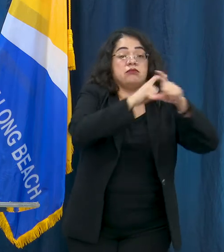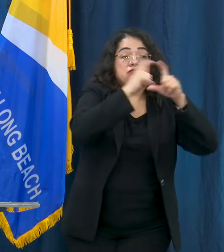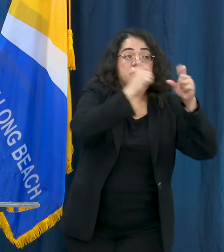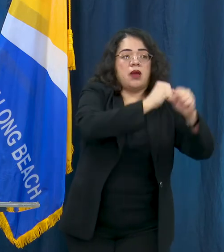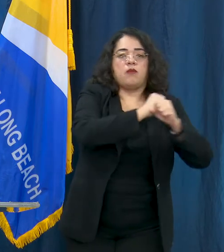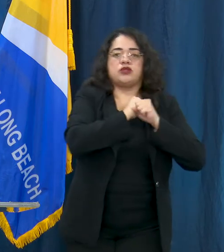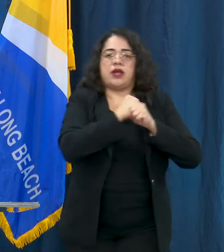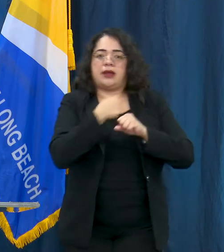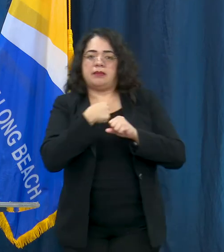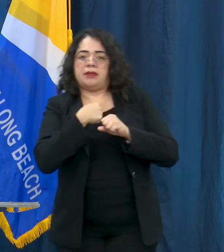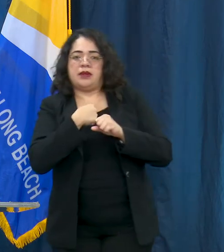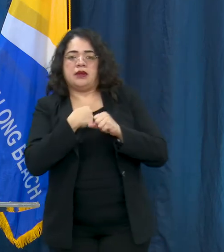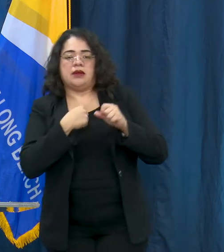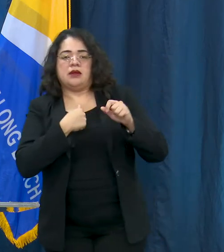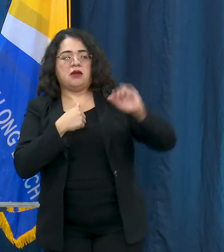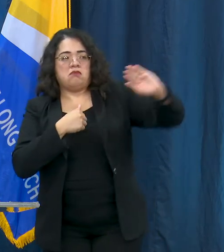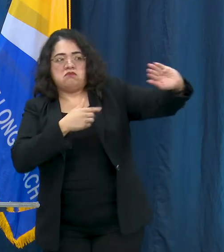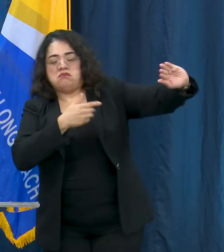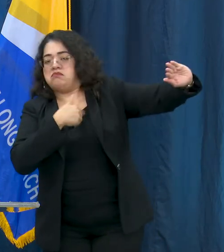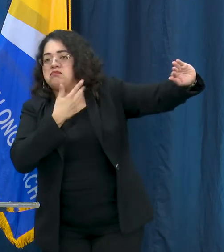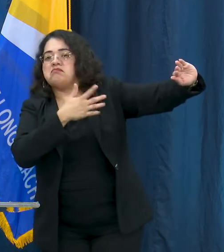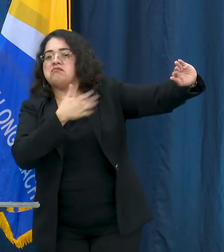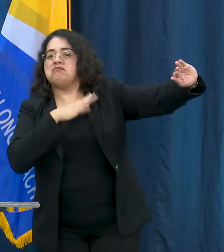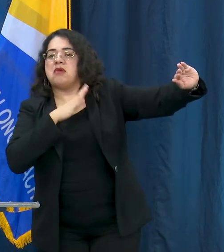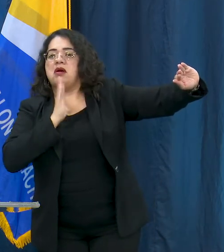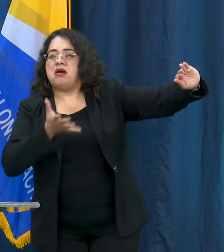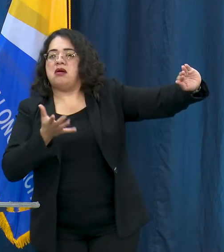interacting are wearing their face masks.